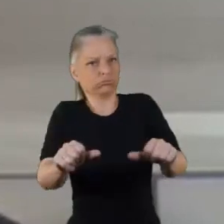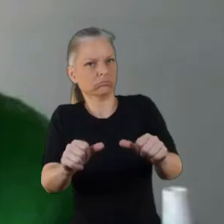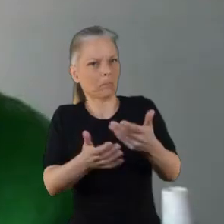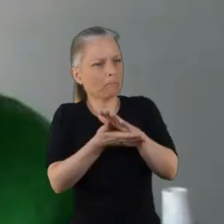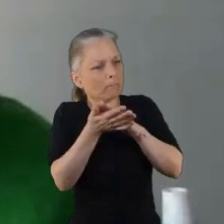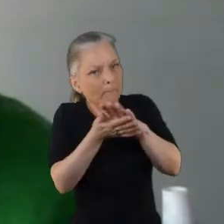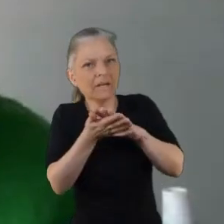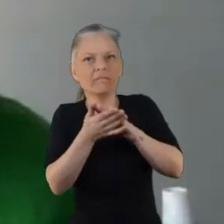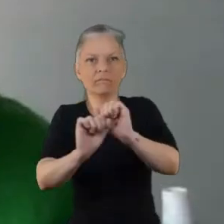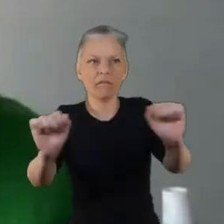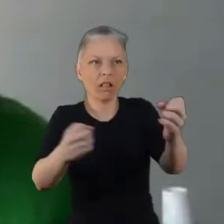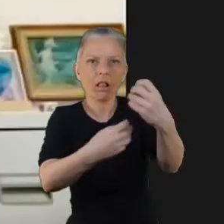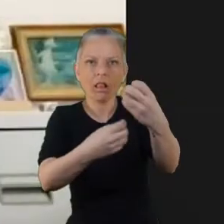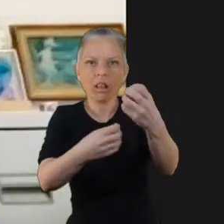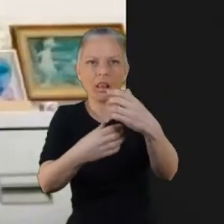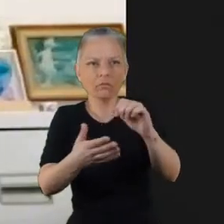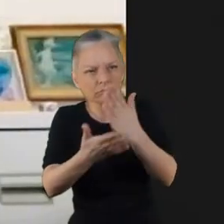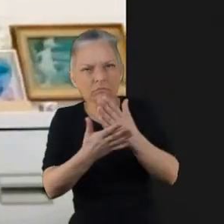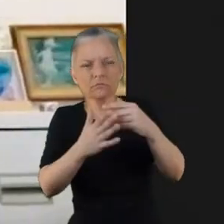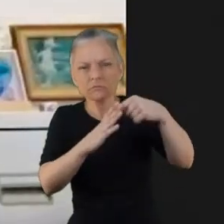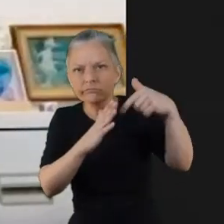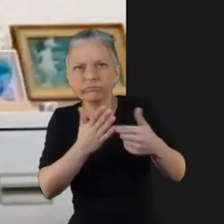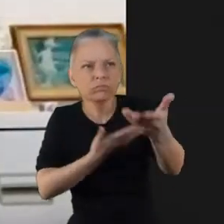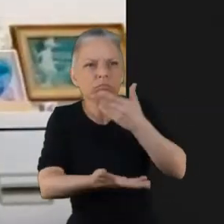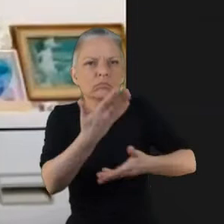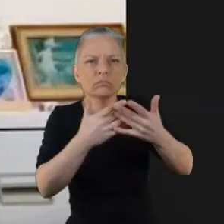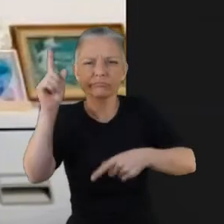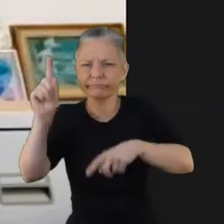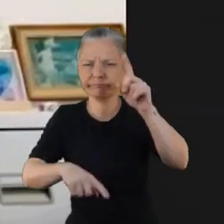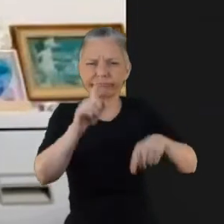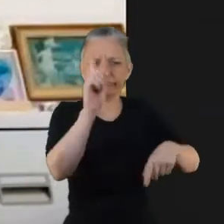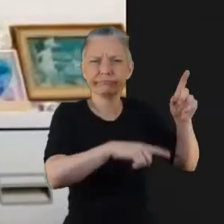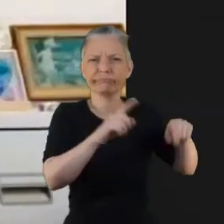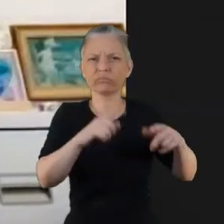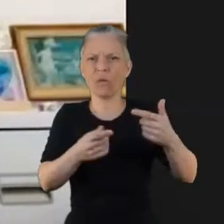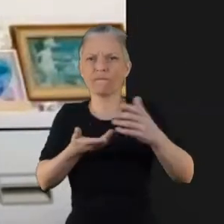Yeah I was thinking of the time in the information session at the beginning of the year and it